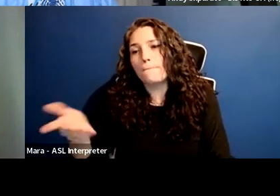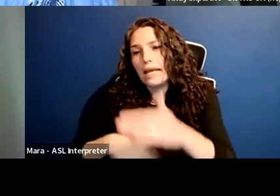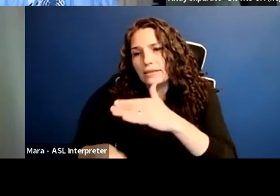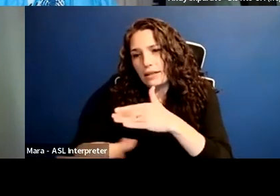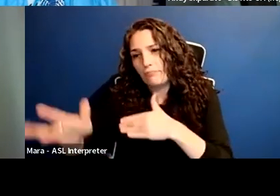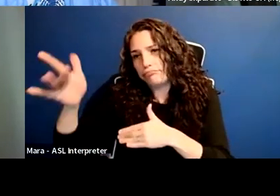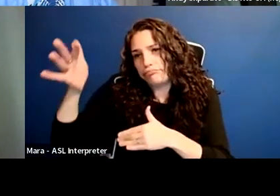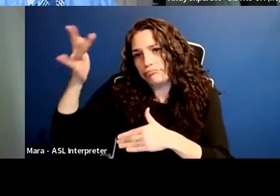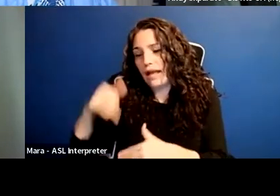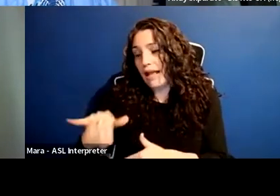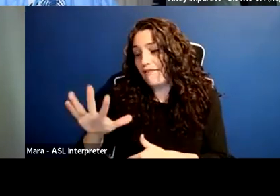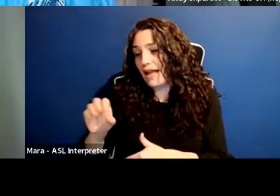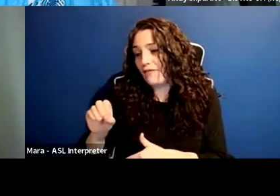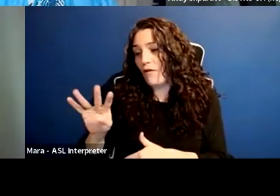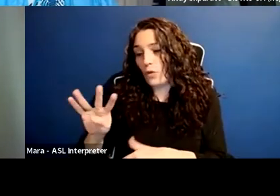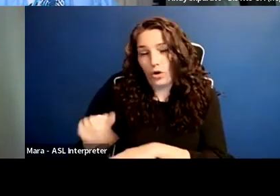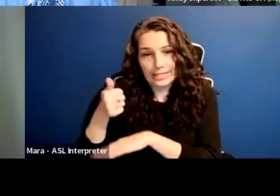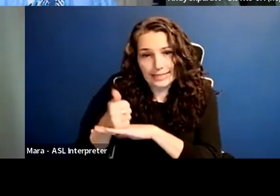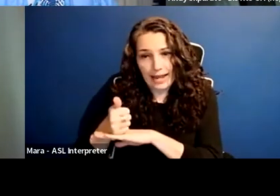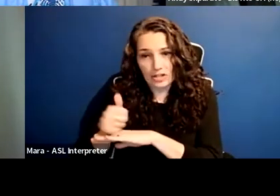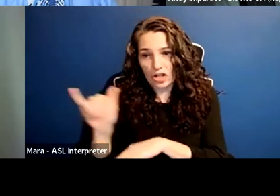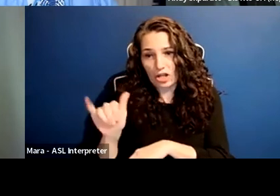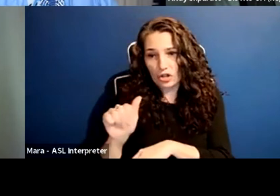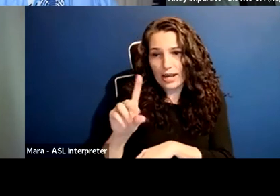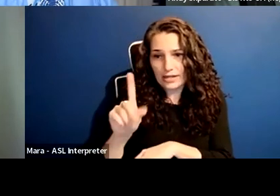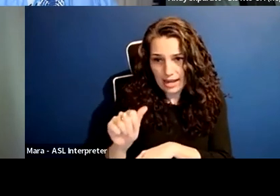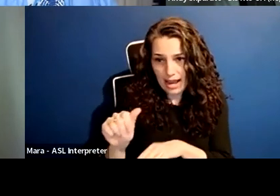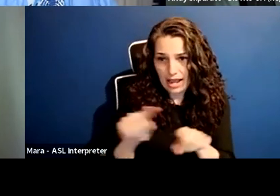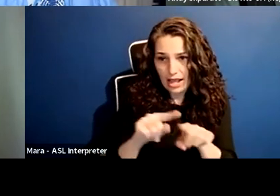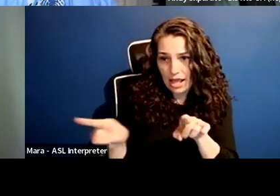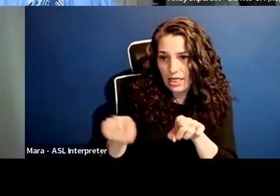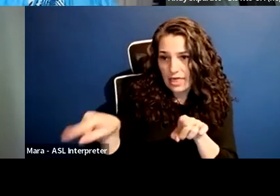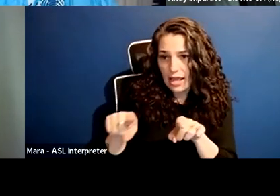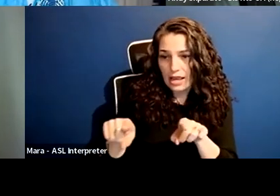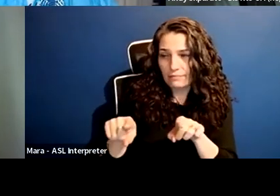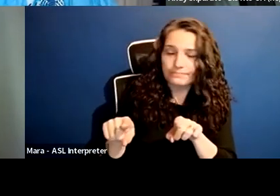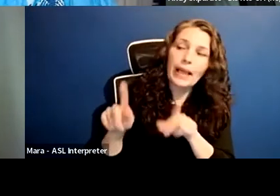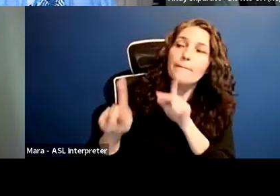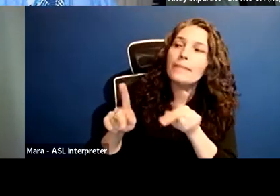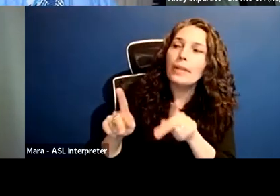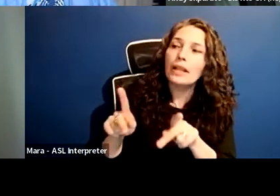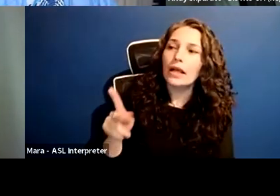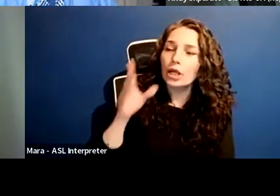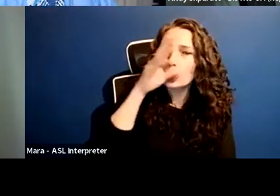a presumption that discrimination is not based on intentional discrimination.